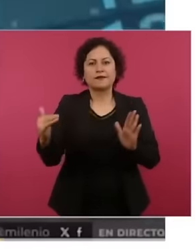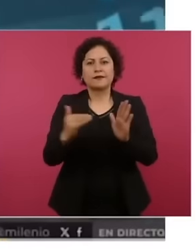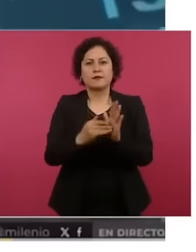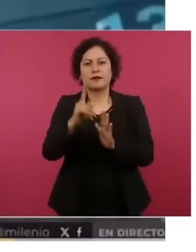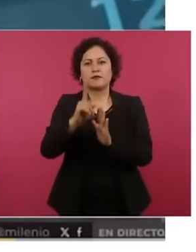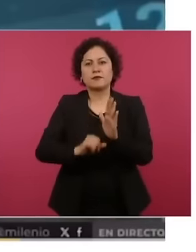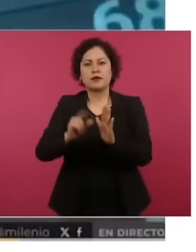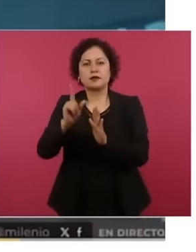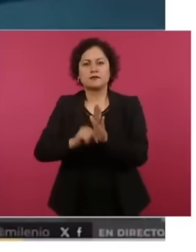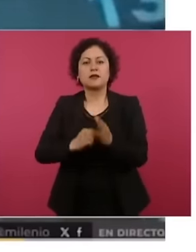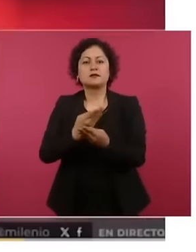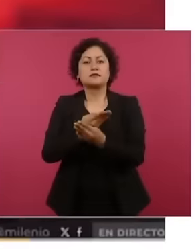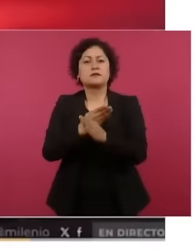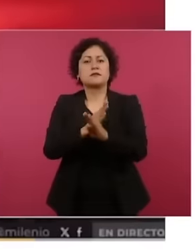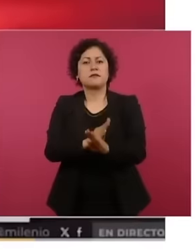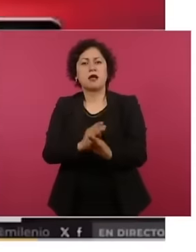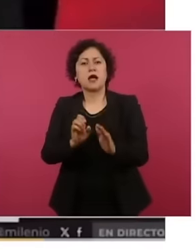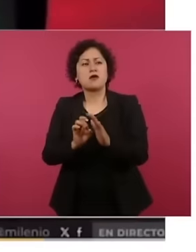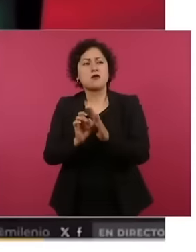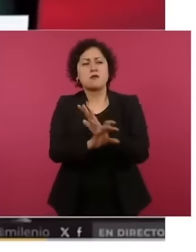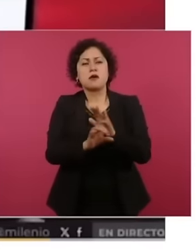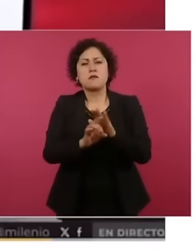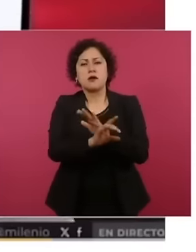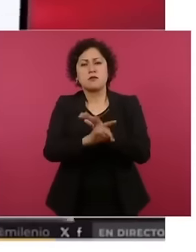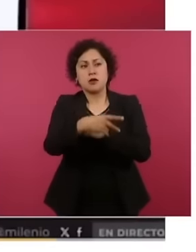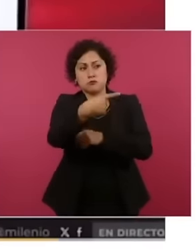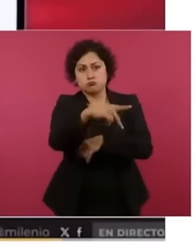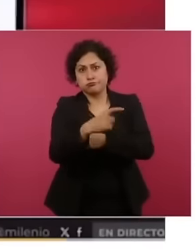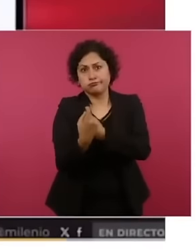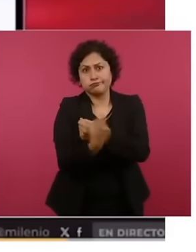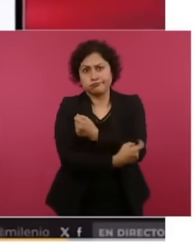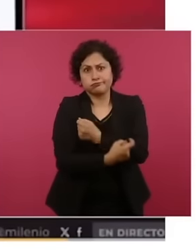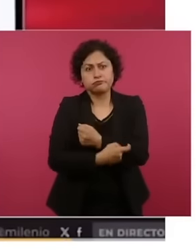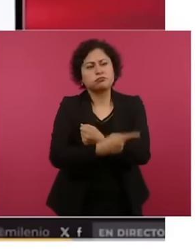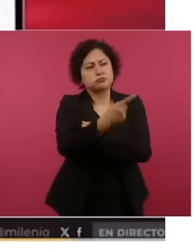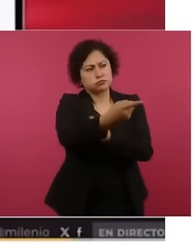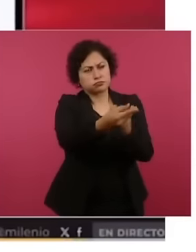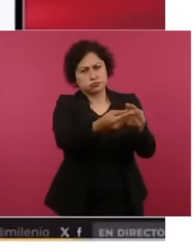instantly to your bank account send your application and build your financial future